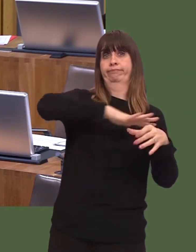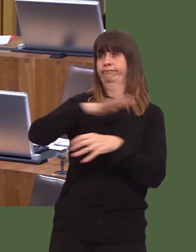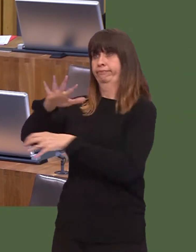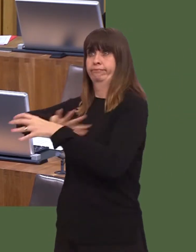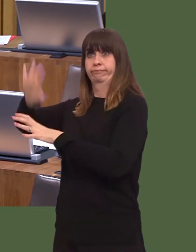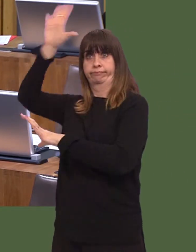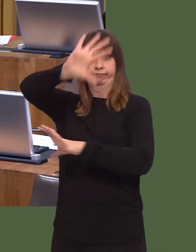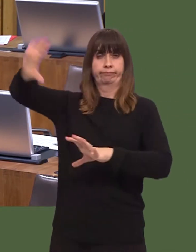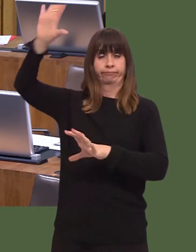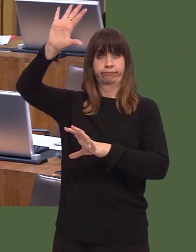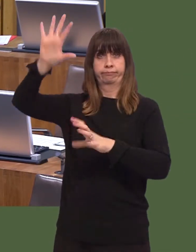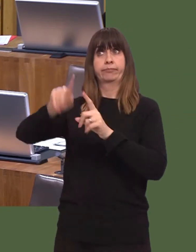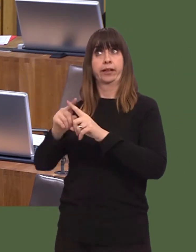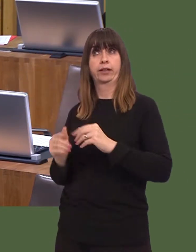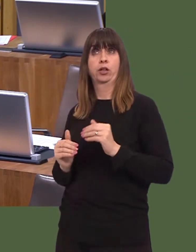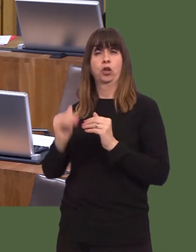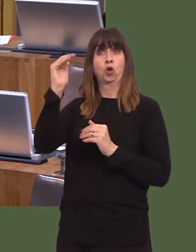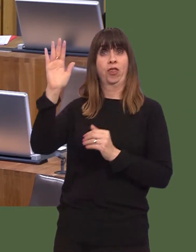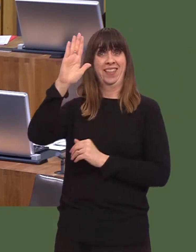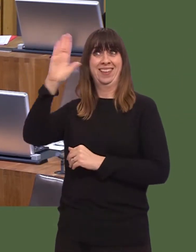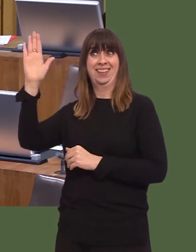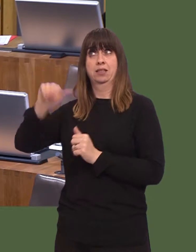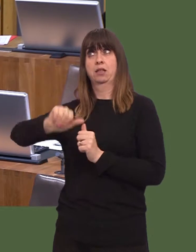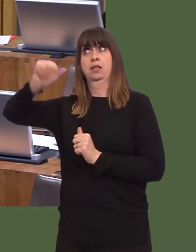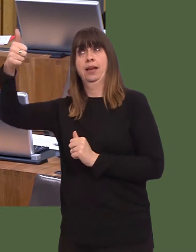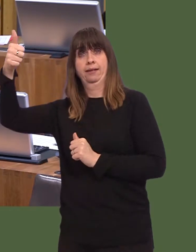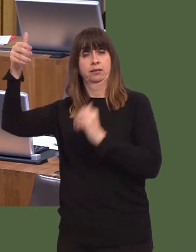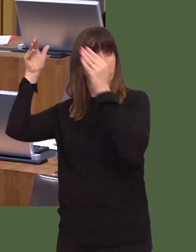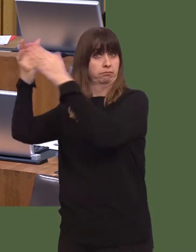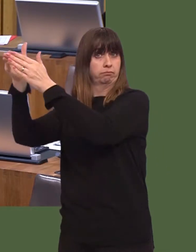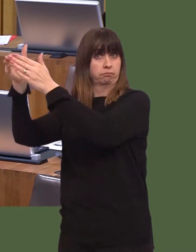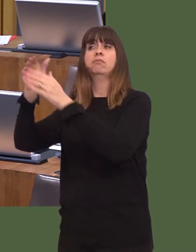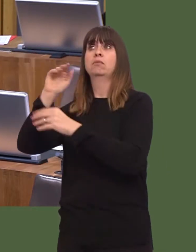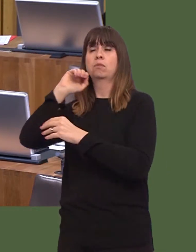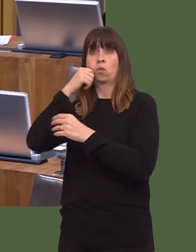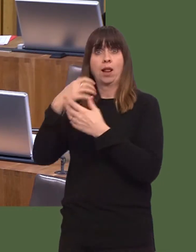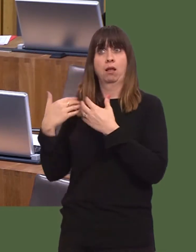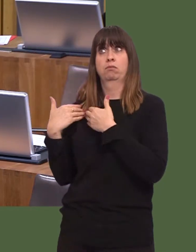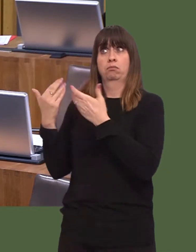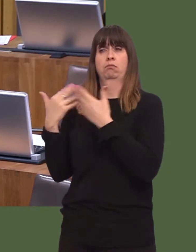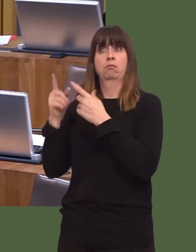The north-east, particularly, would come next, and we will look to devolve as many powers as we can, in the future.